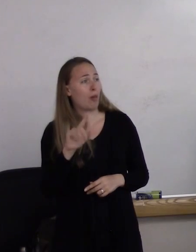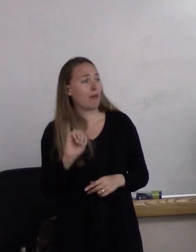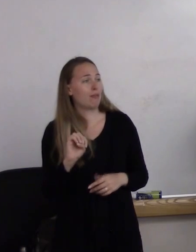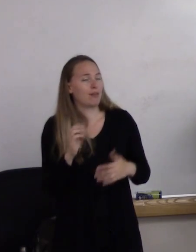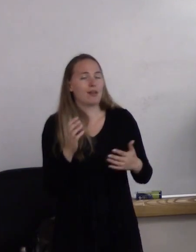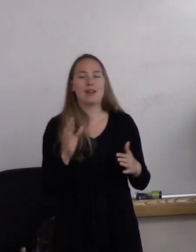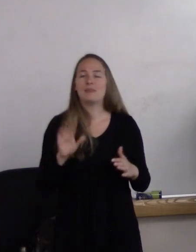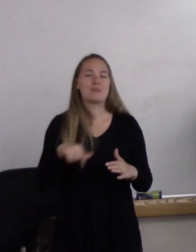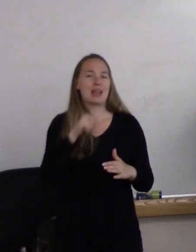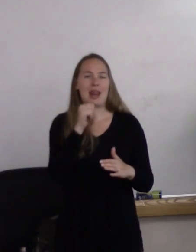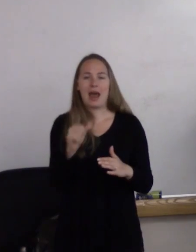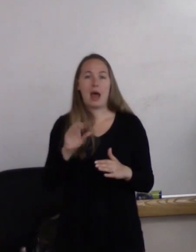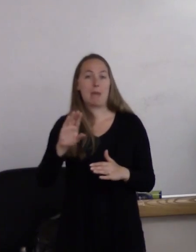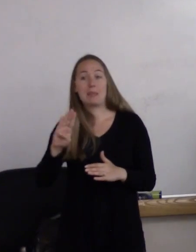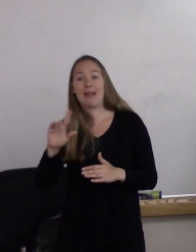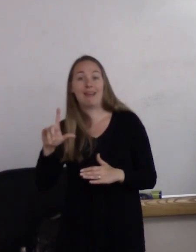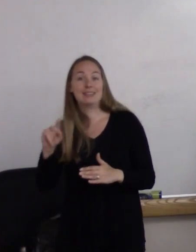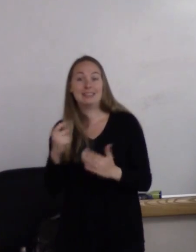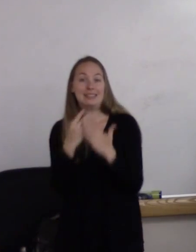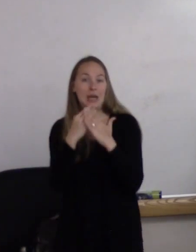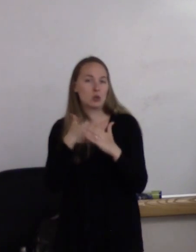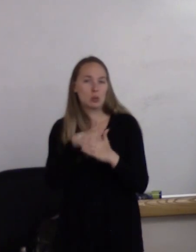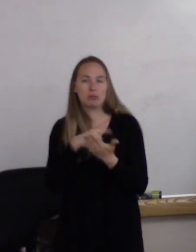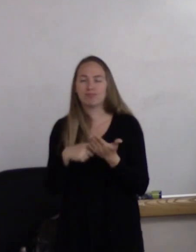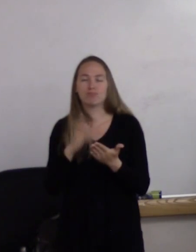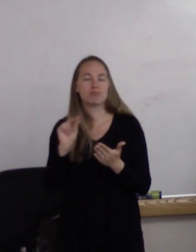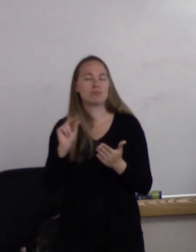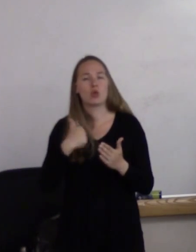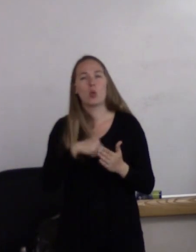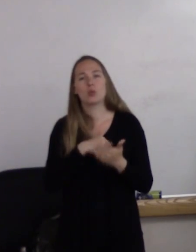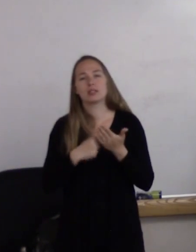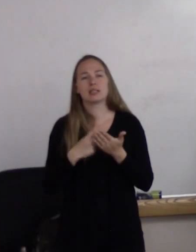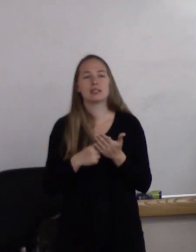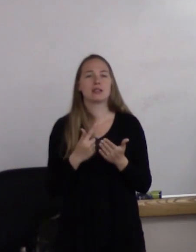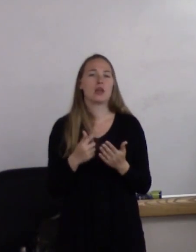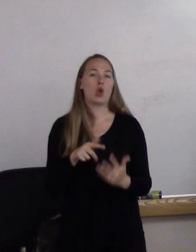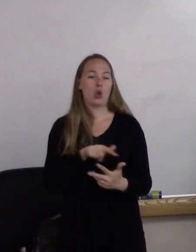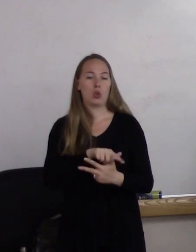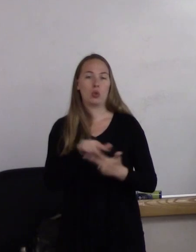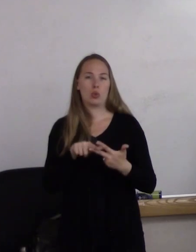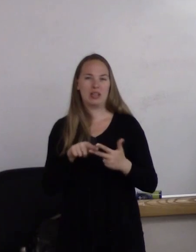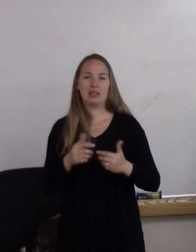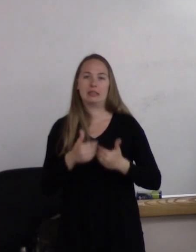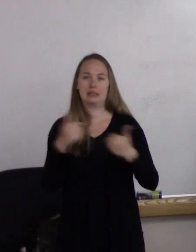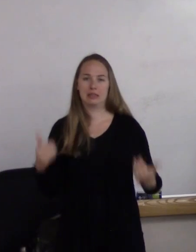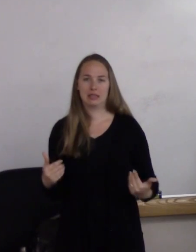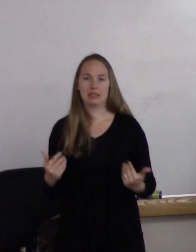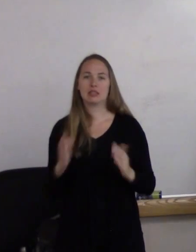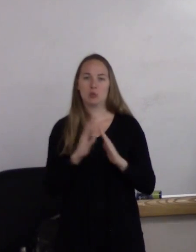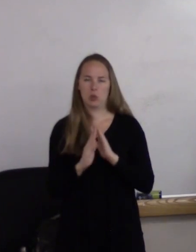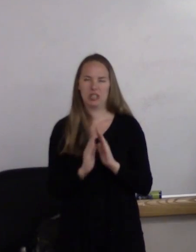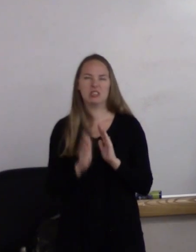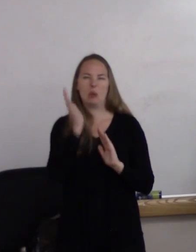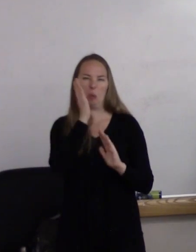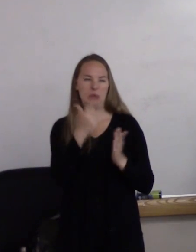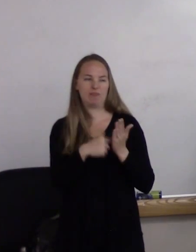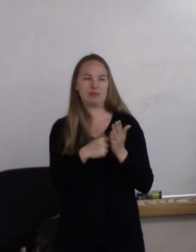We're actually talking about several distinct communities, and I'll talk about each of them.